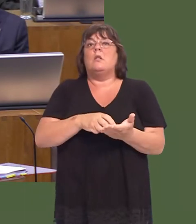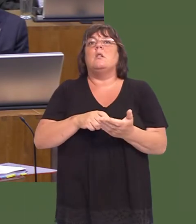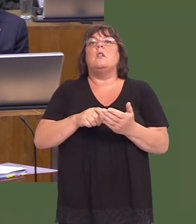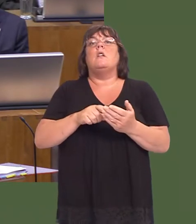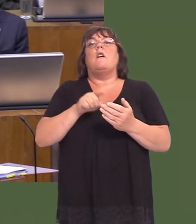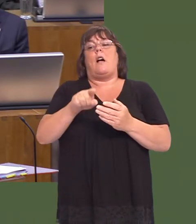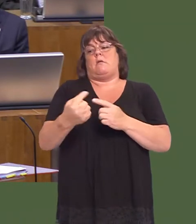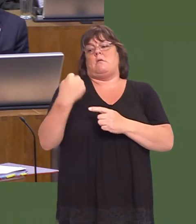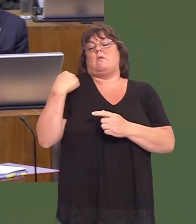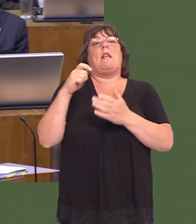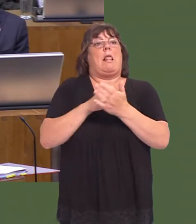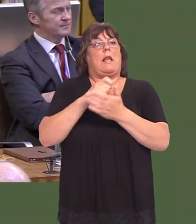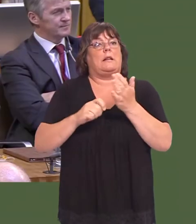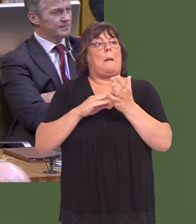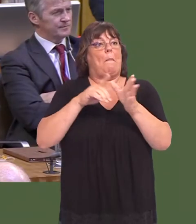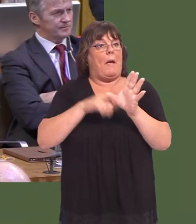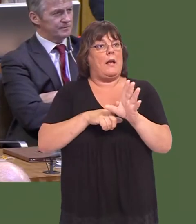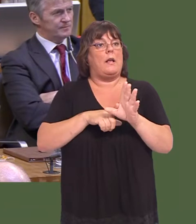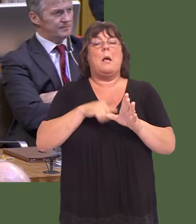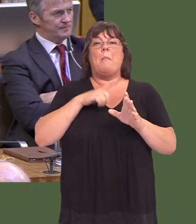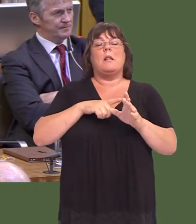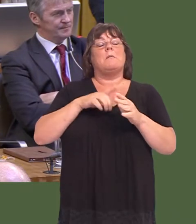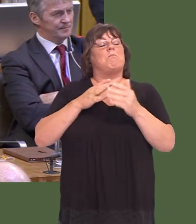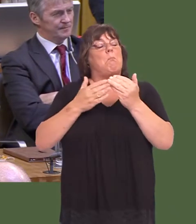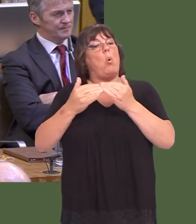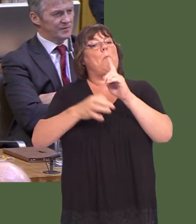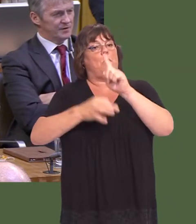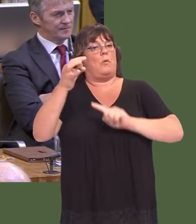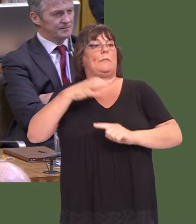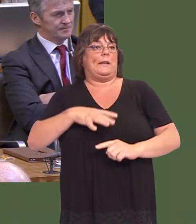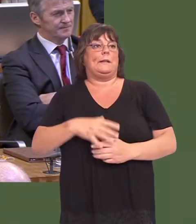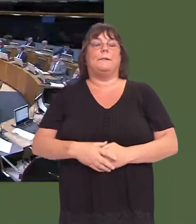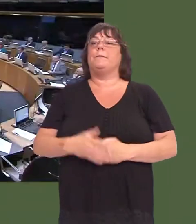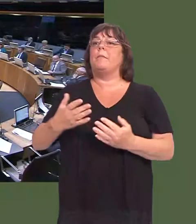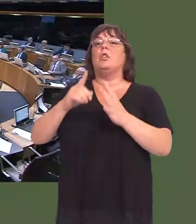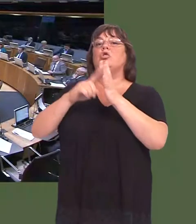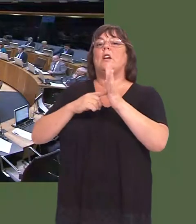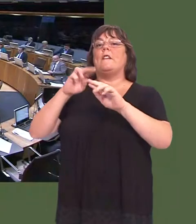So, some progress, but true to say much progress needs to happen yet.